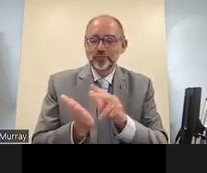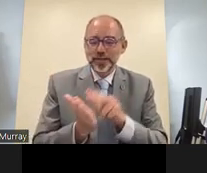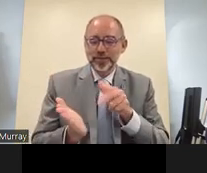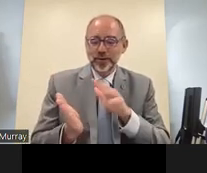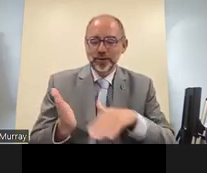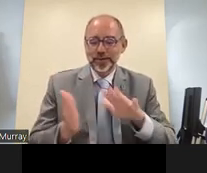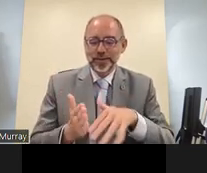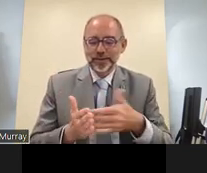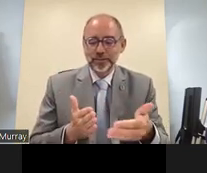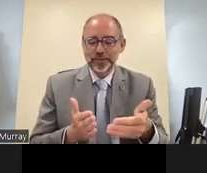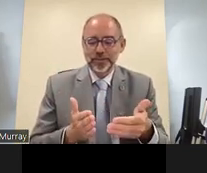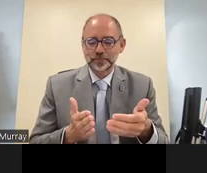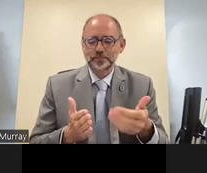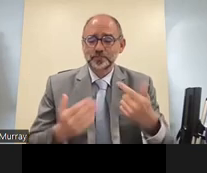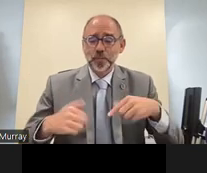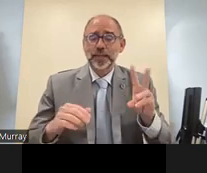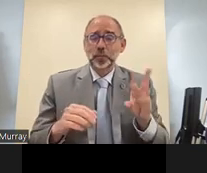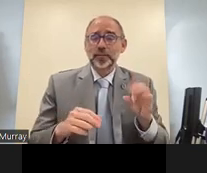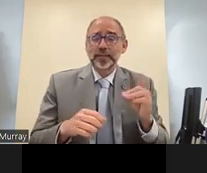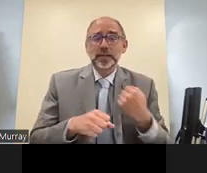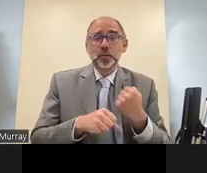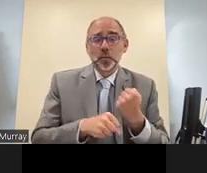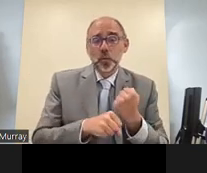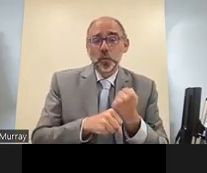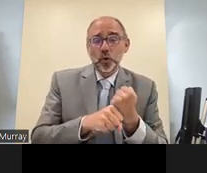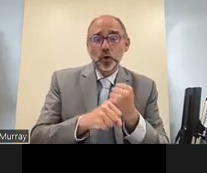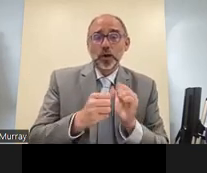there are very few countries which ensure that silence sleep really recognized